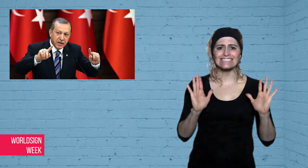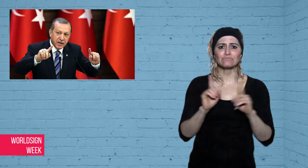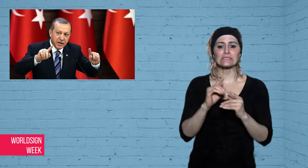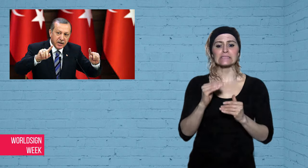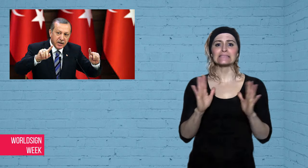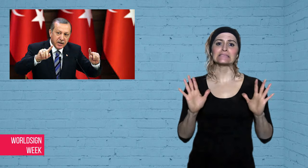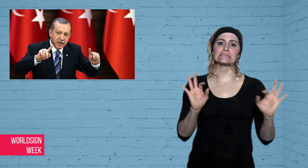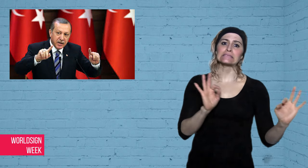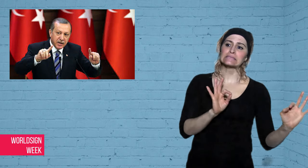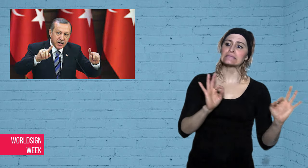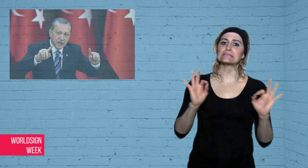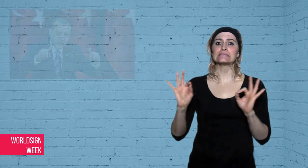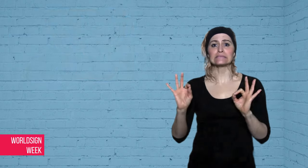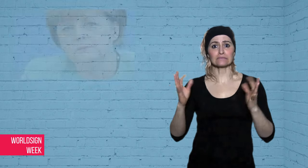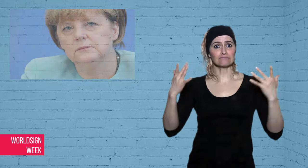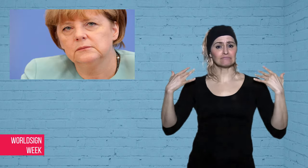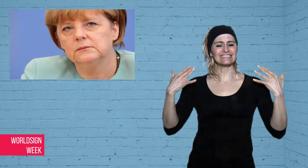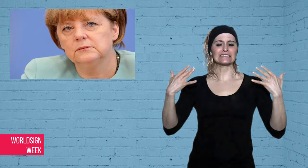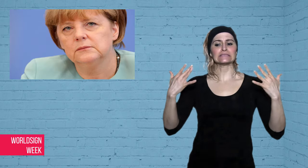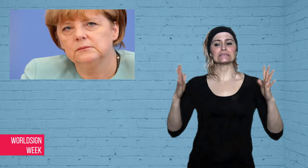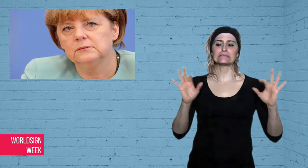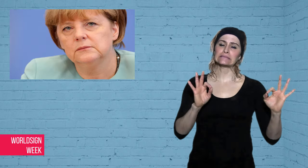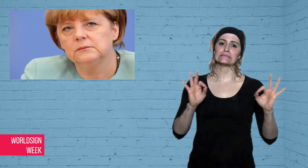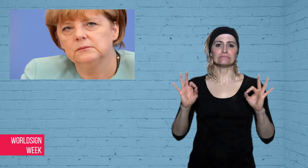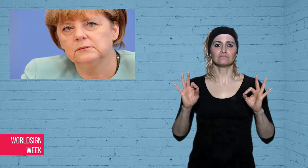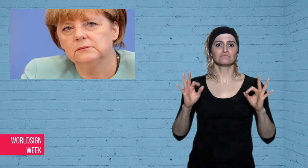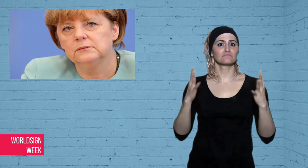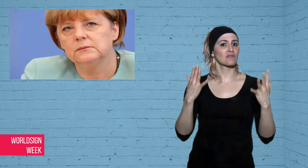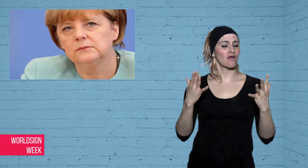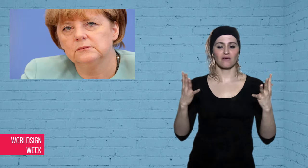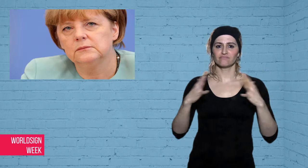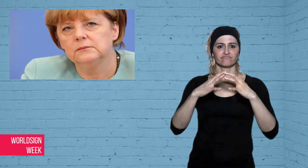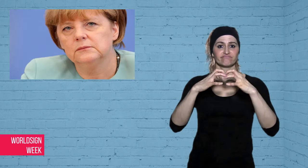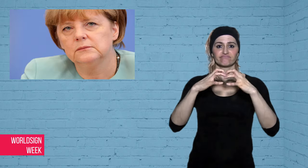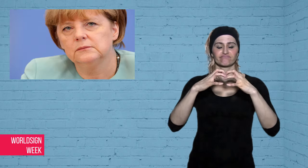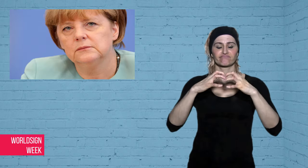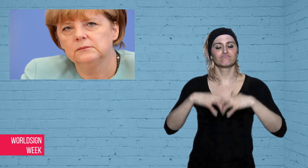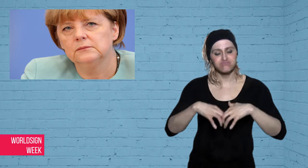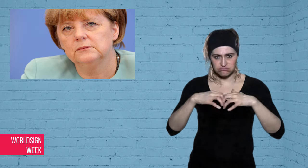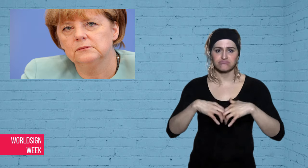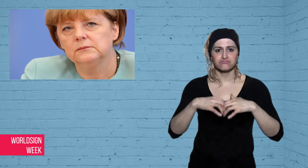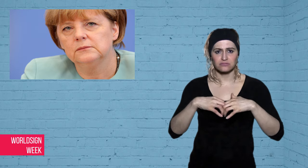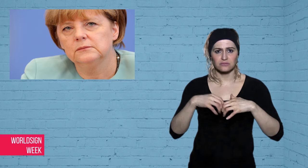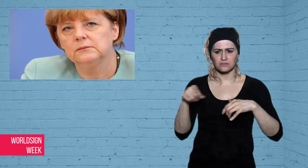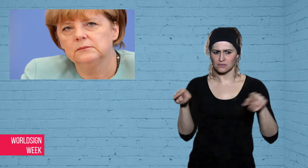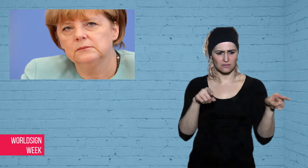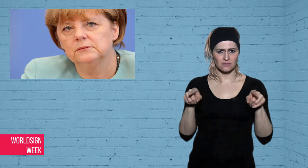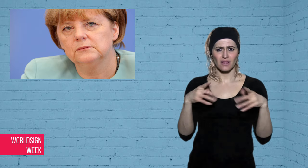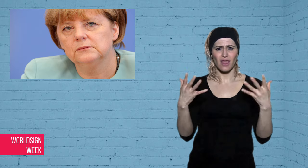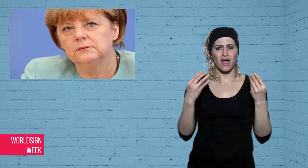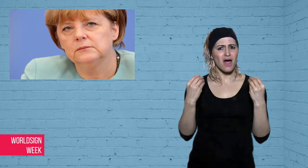“stir up the world” if he is banned or